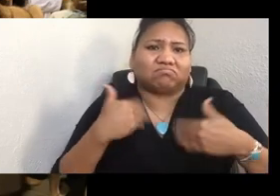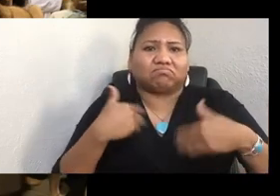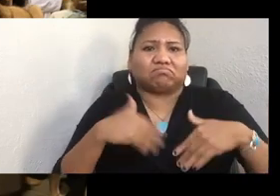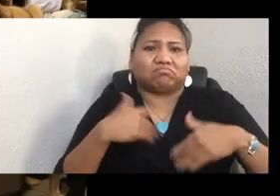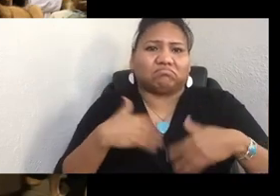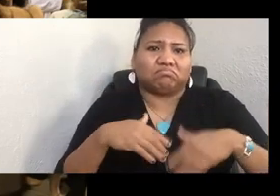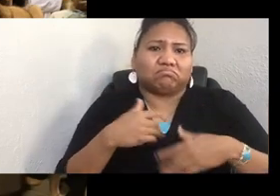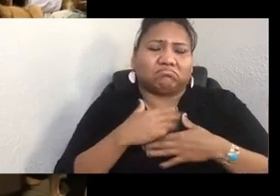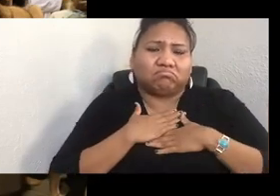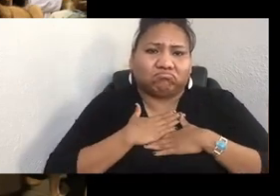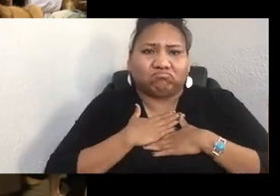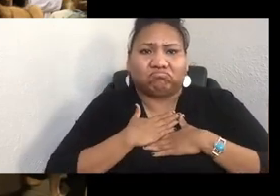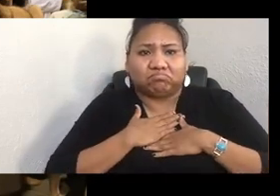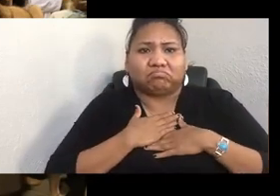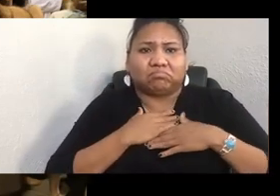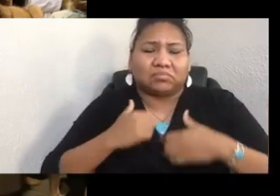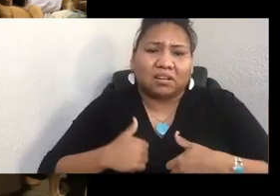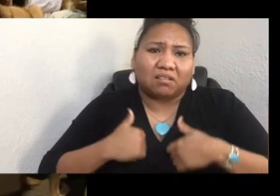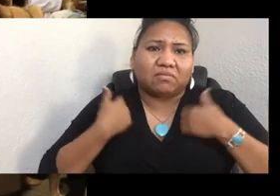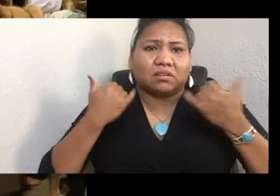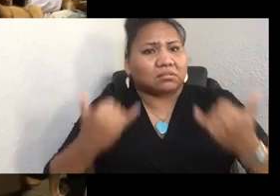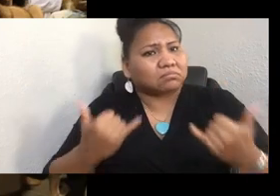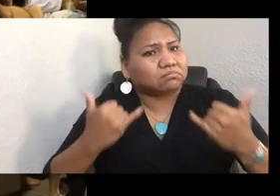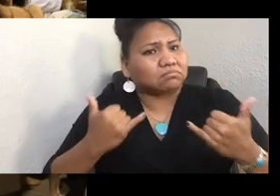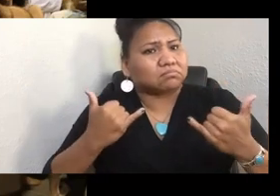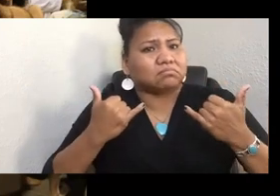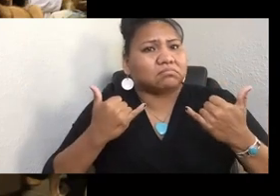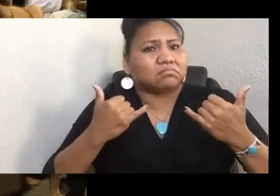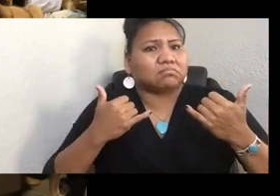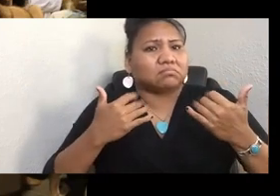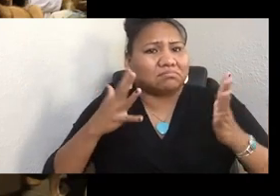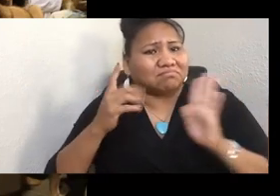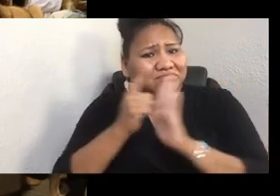where it's somewhat legal to be an Indian. To be living in this time